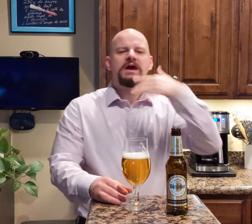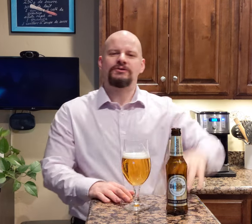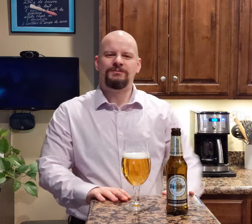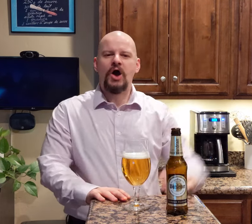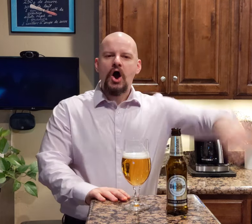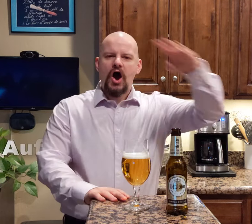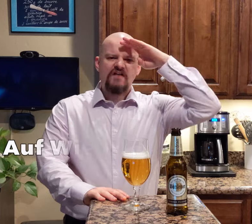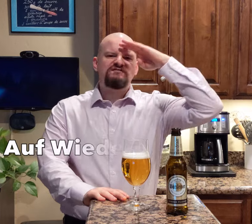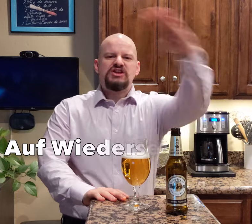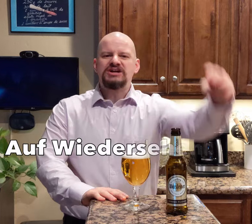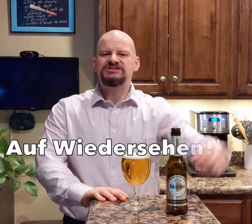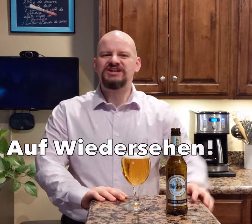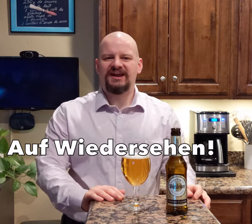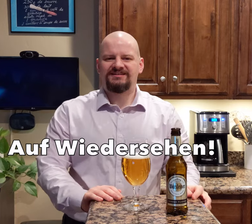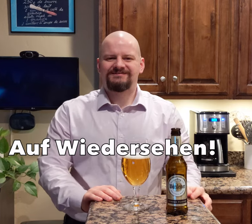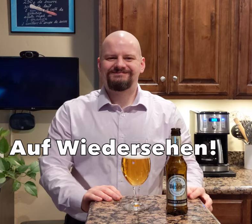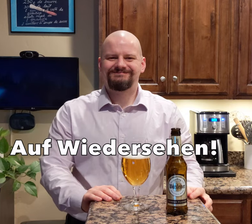[GERMAN]